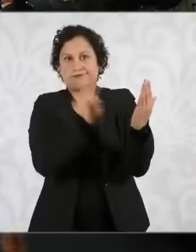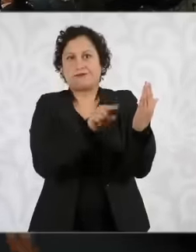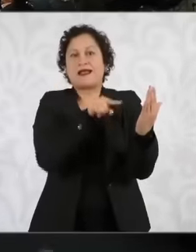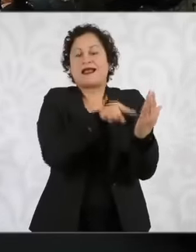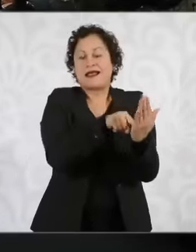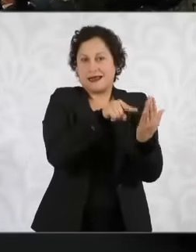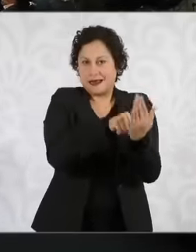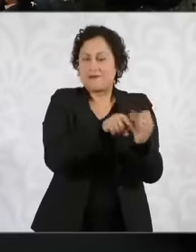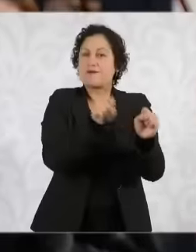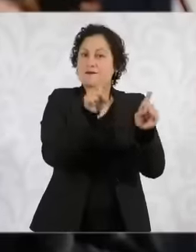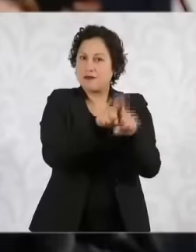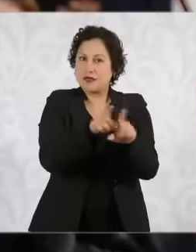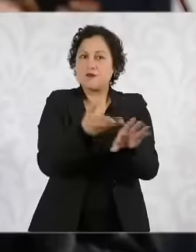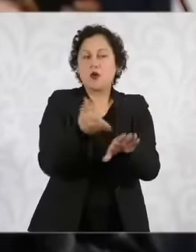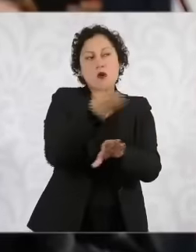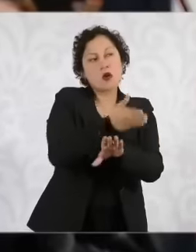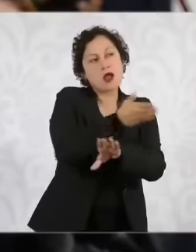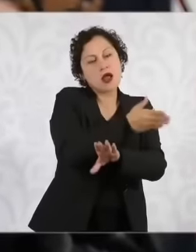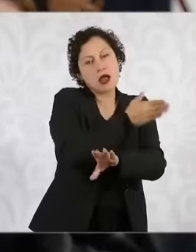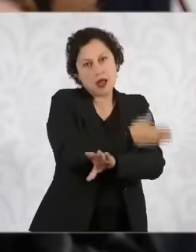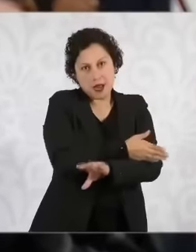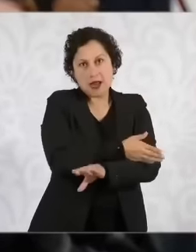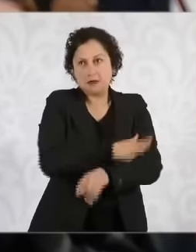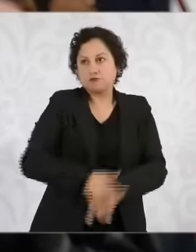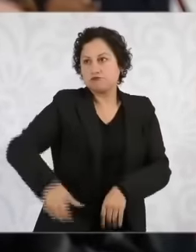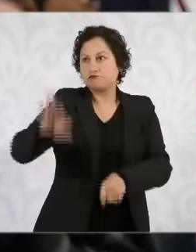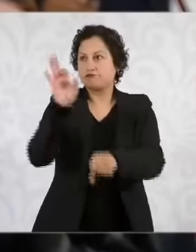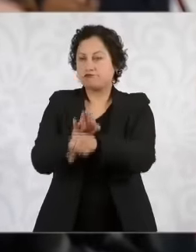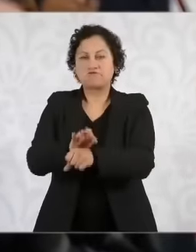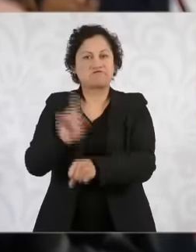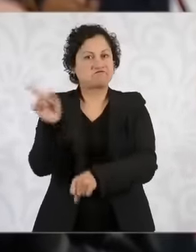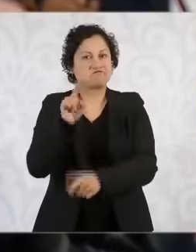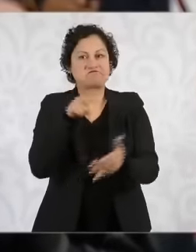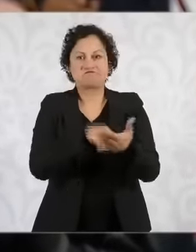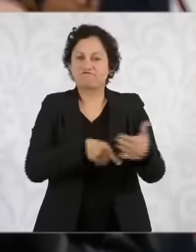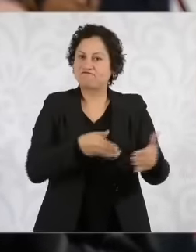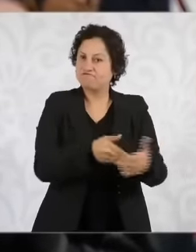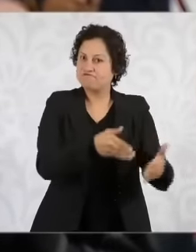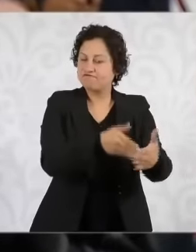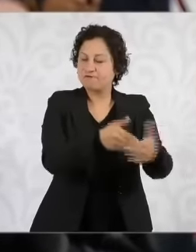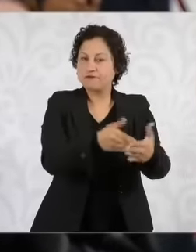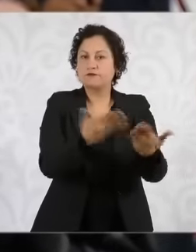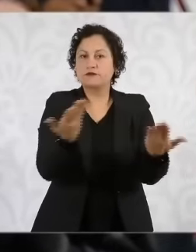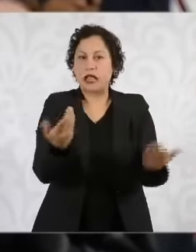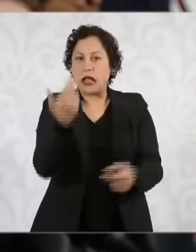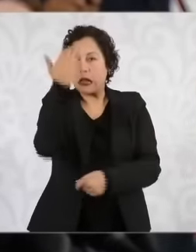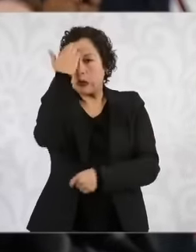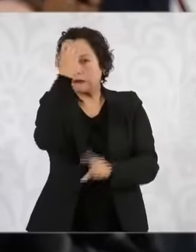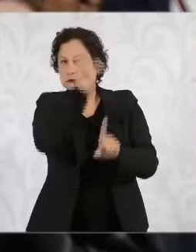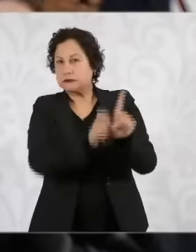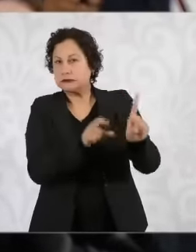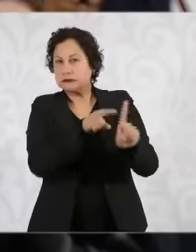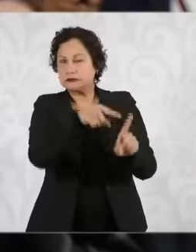policies of the country's sovereignty, he has supported, well, he is now a